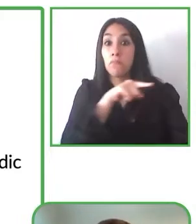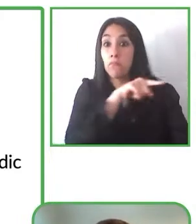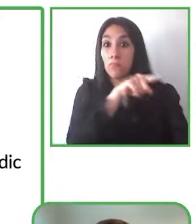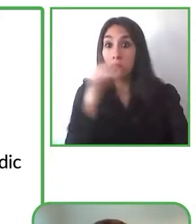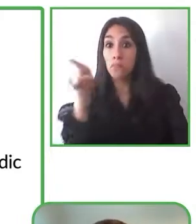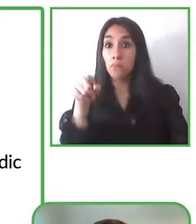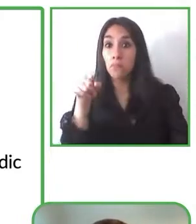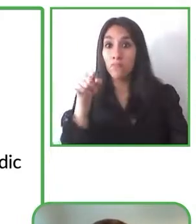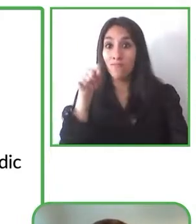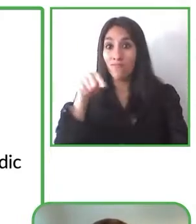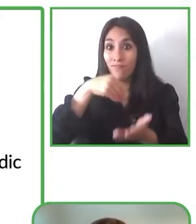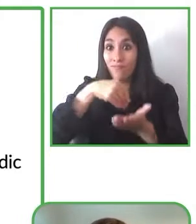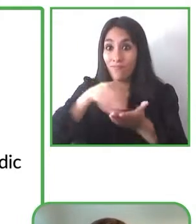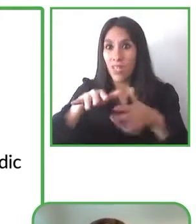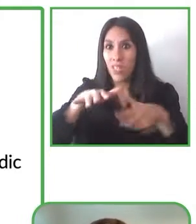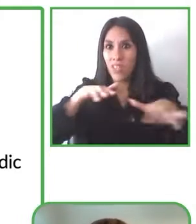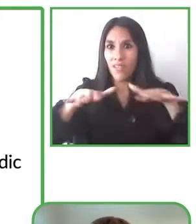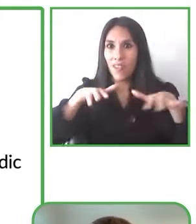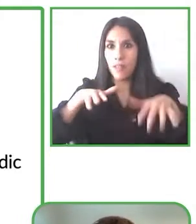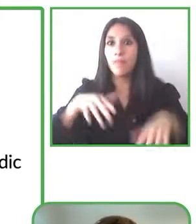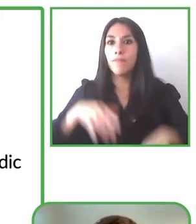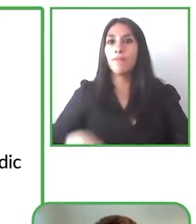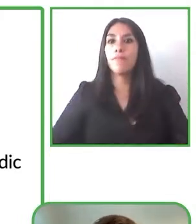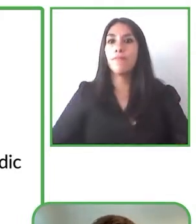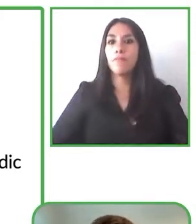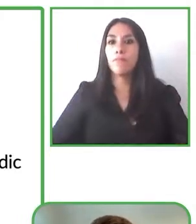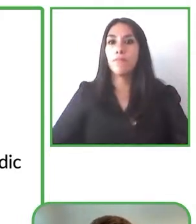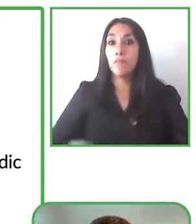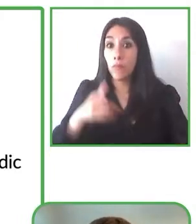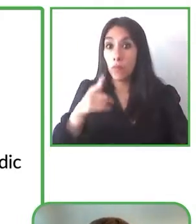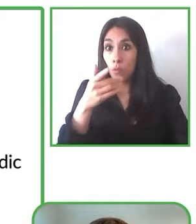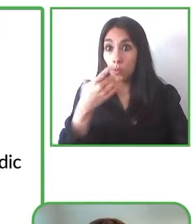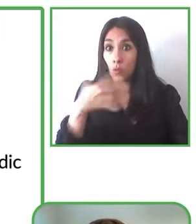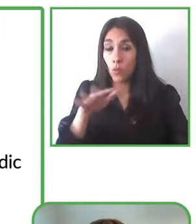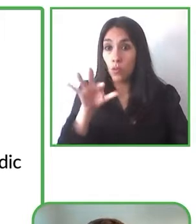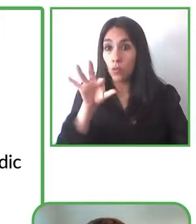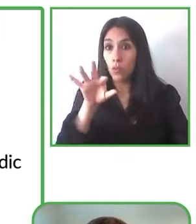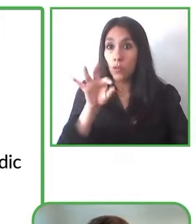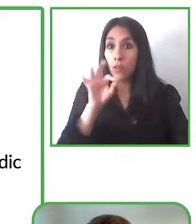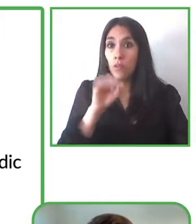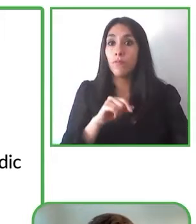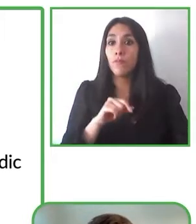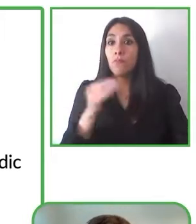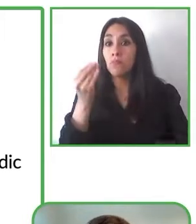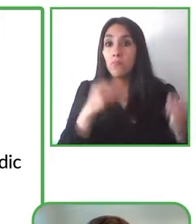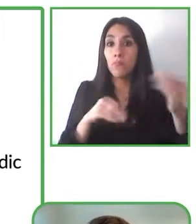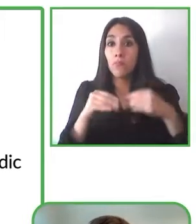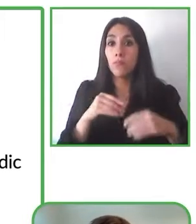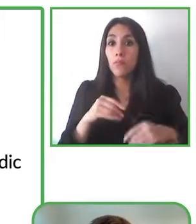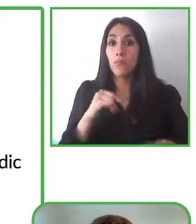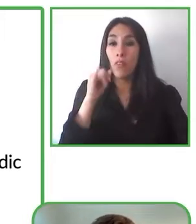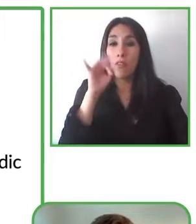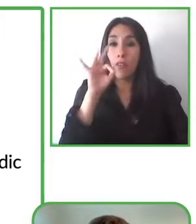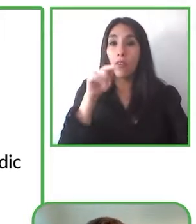automatically receive the subtitles from the cinema and as a user you just download our app again it's the same app and then before you enter